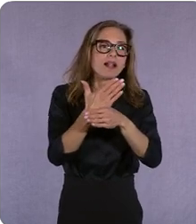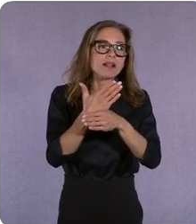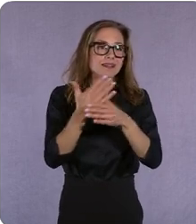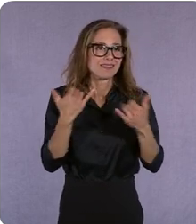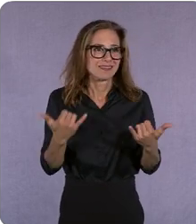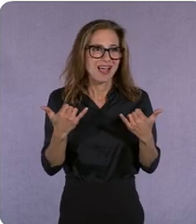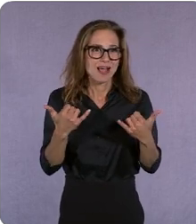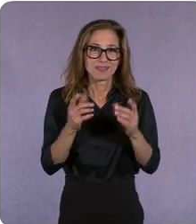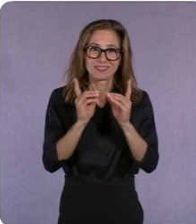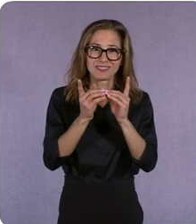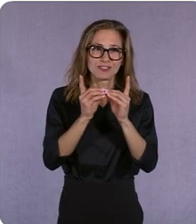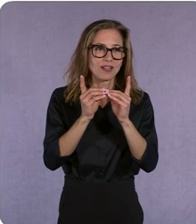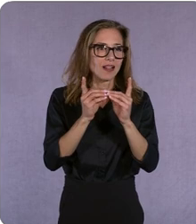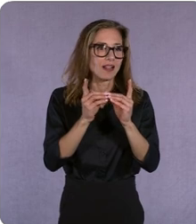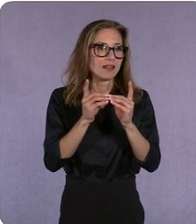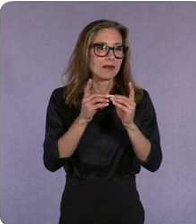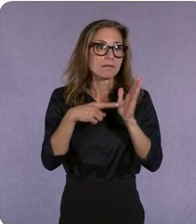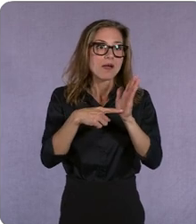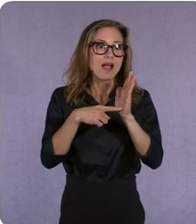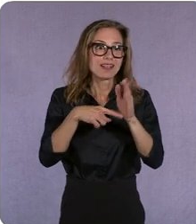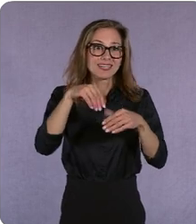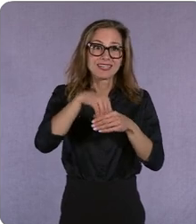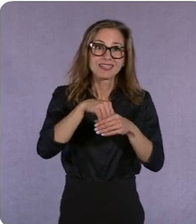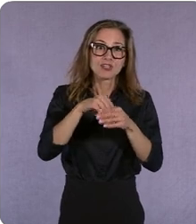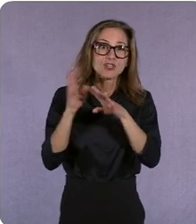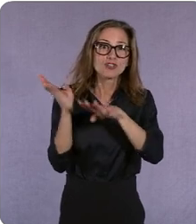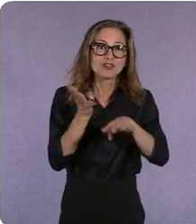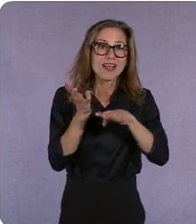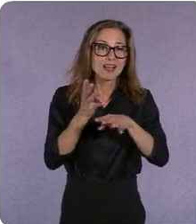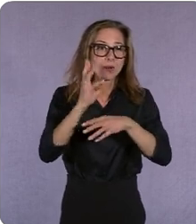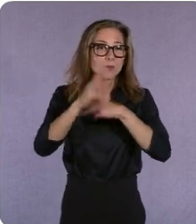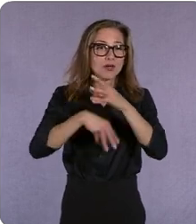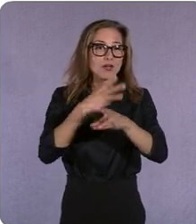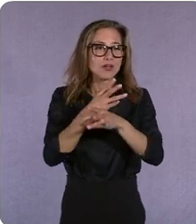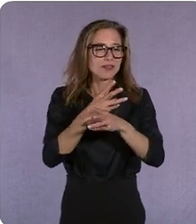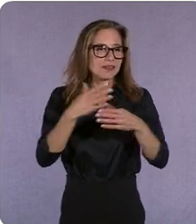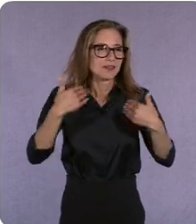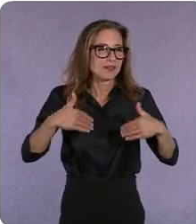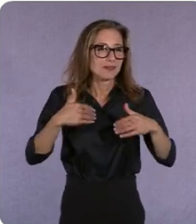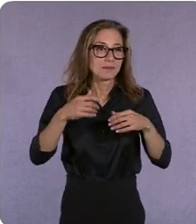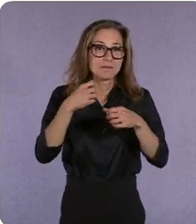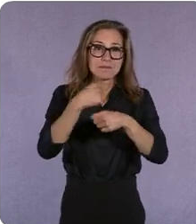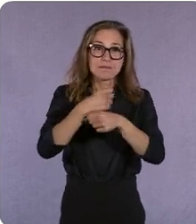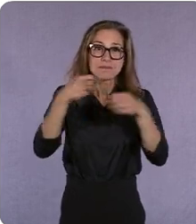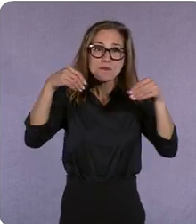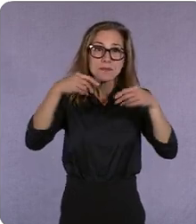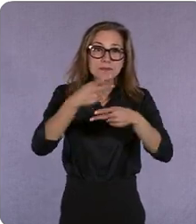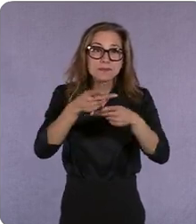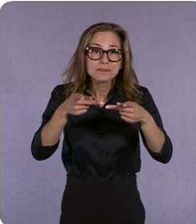a streaming world and and the marketplace is it's with with the latest decision by netflix this is